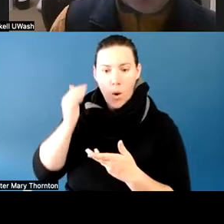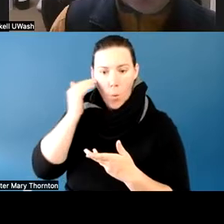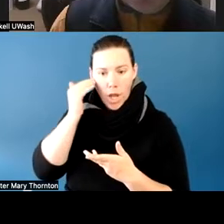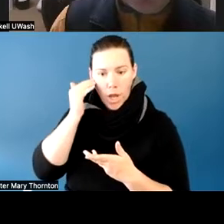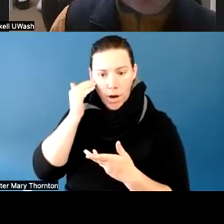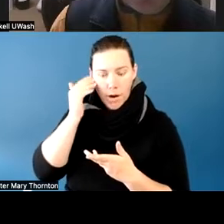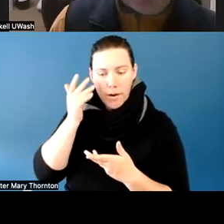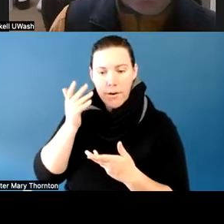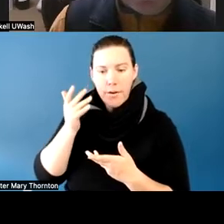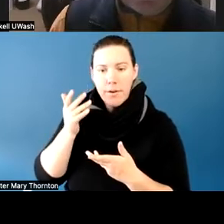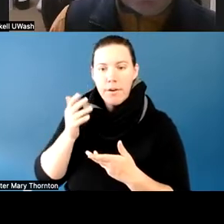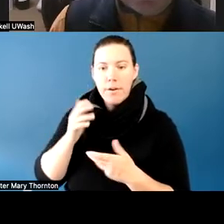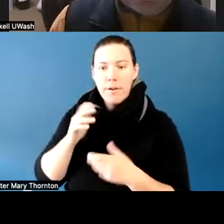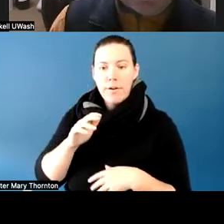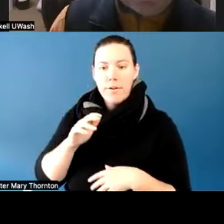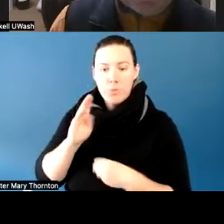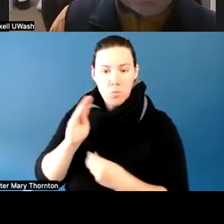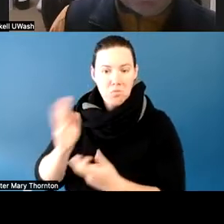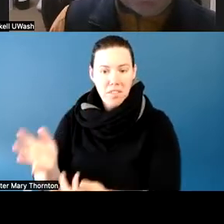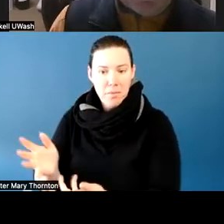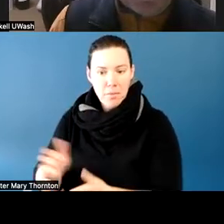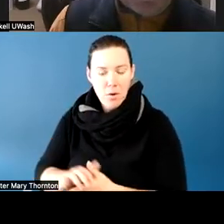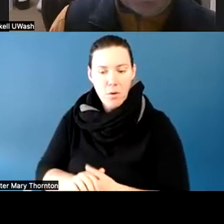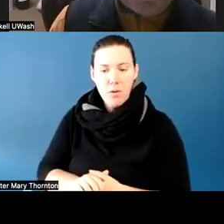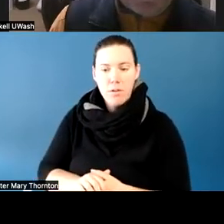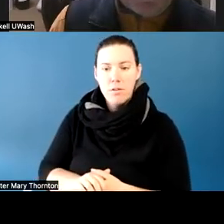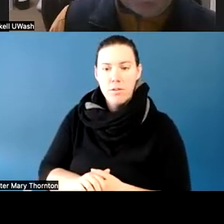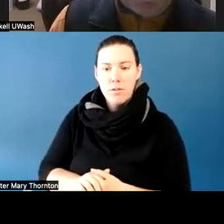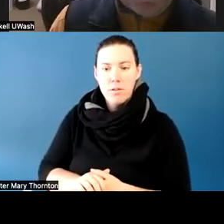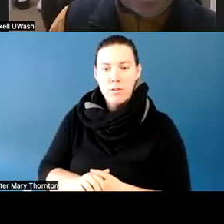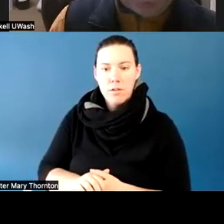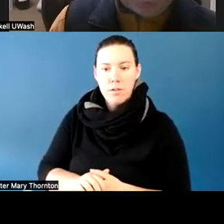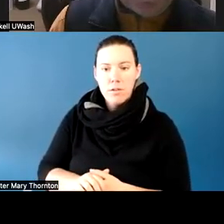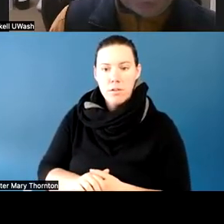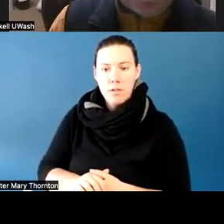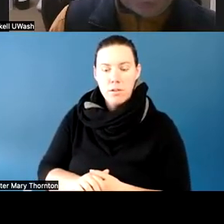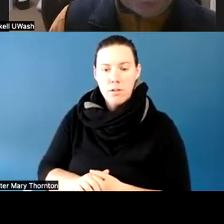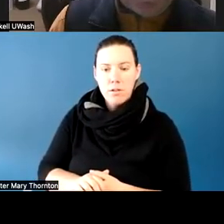to let the student know that. I think a lot of times we're concerned